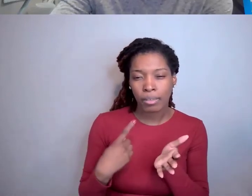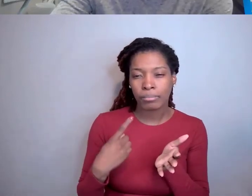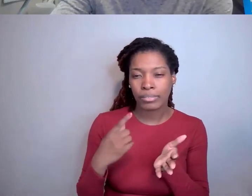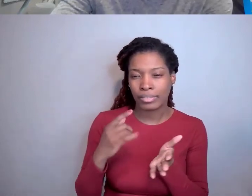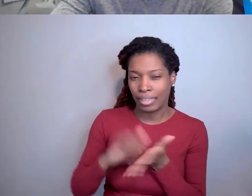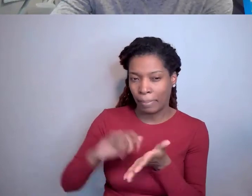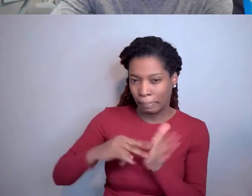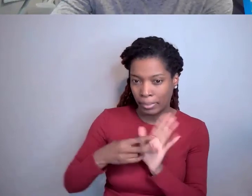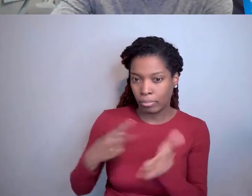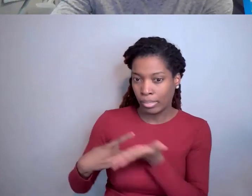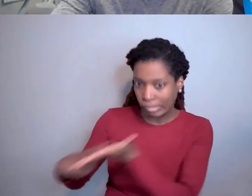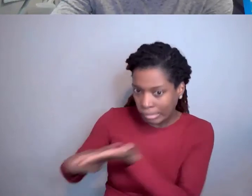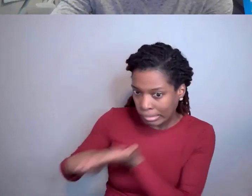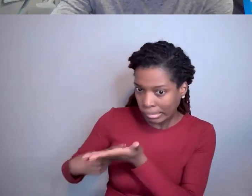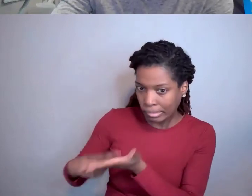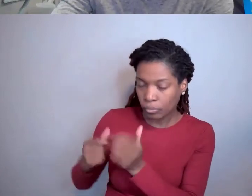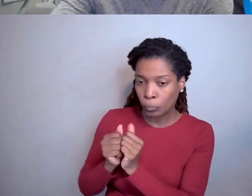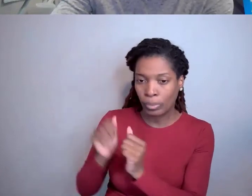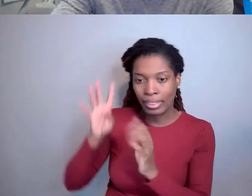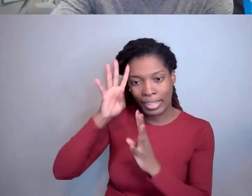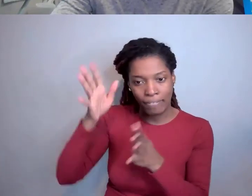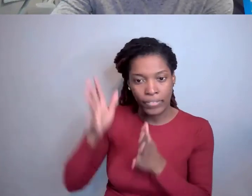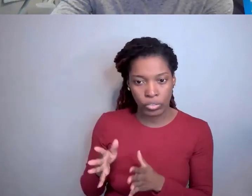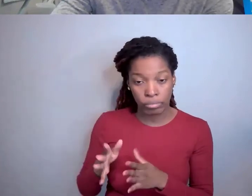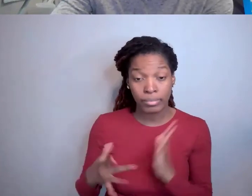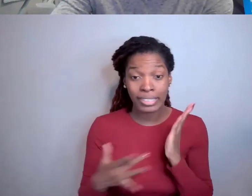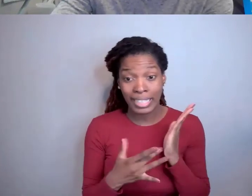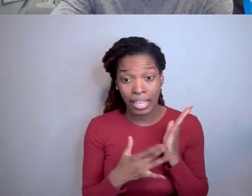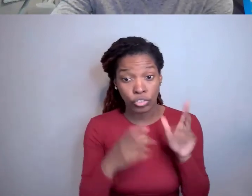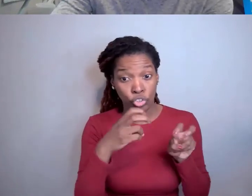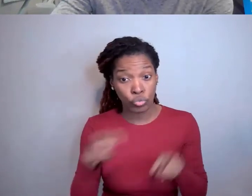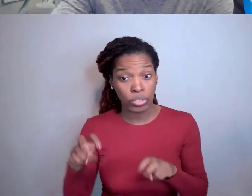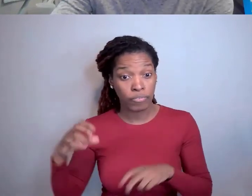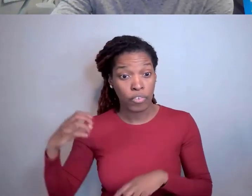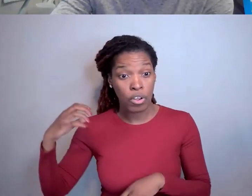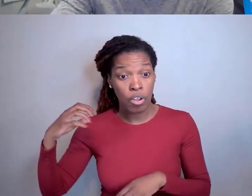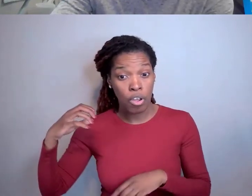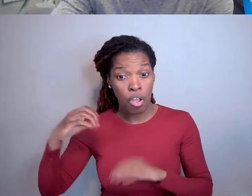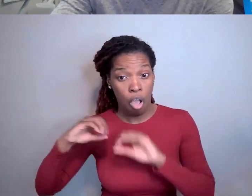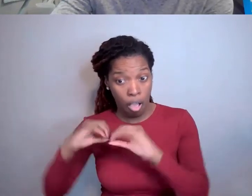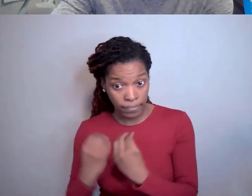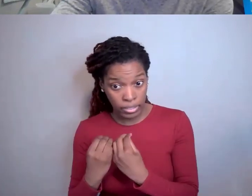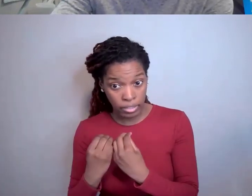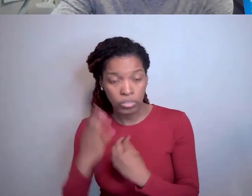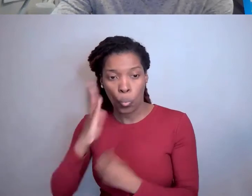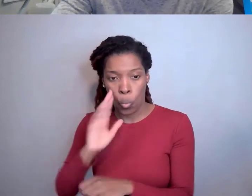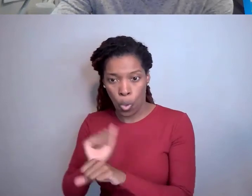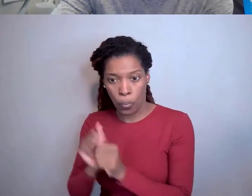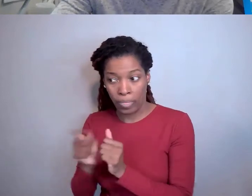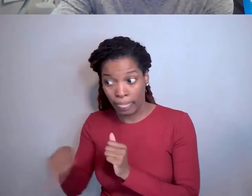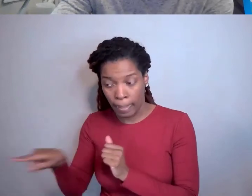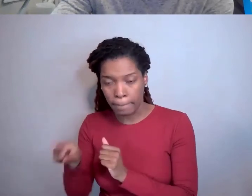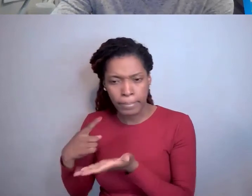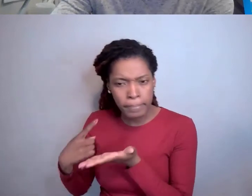And the technology transfer office will work with them to start talking about it what it is that you've got.